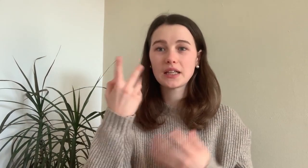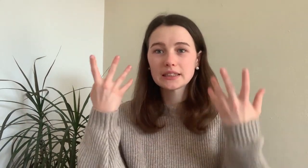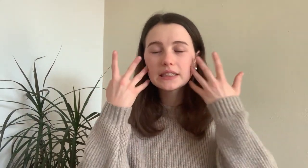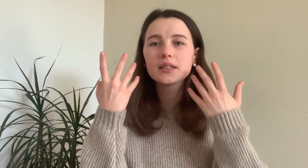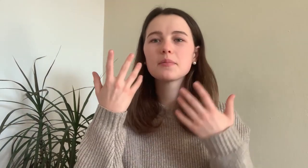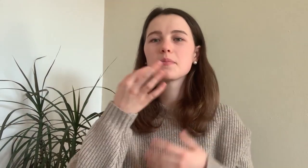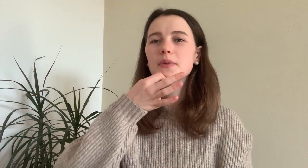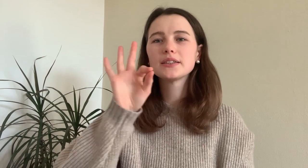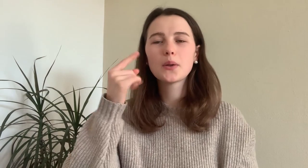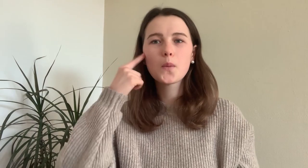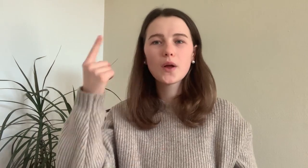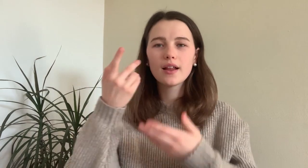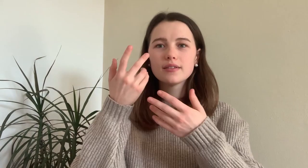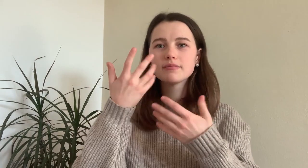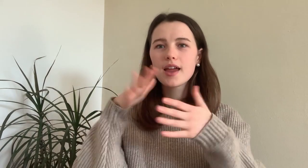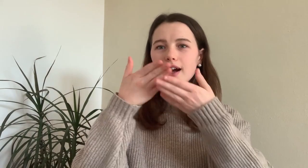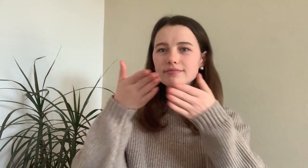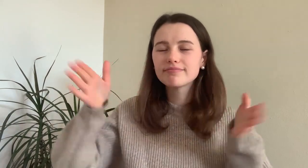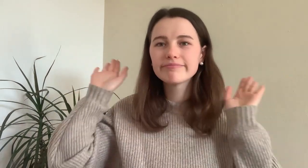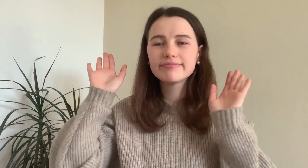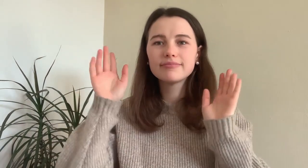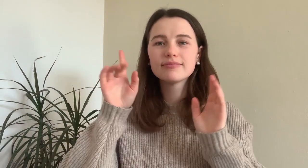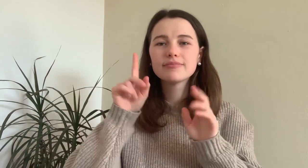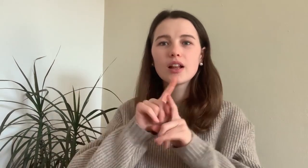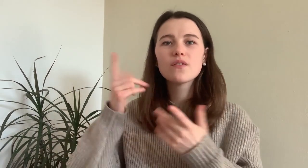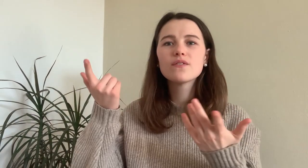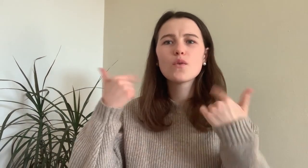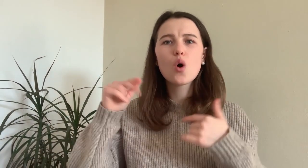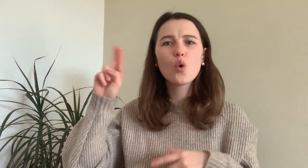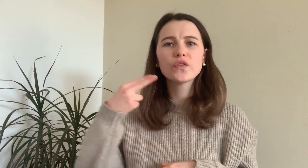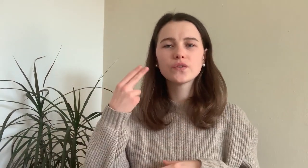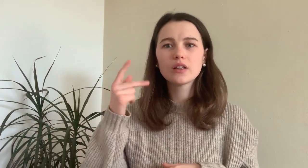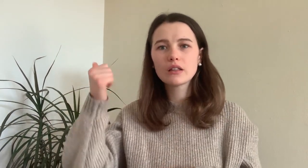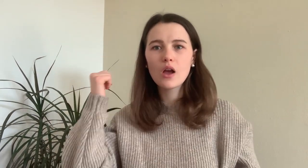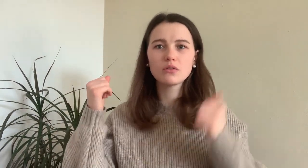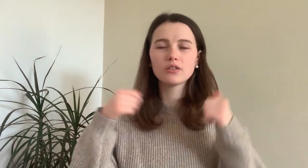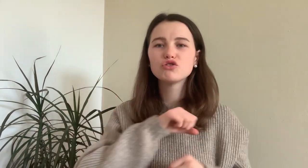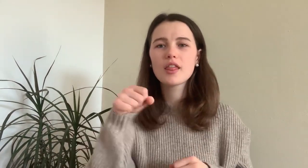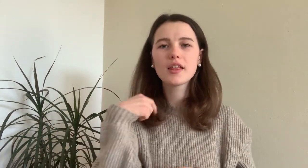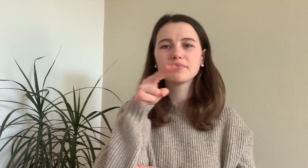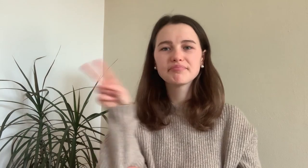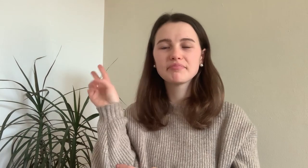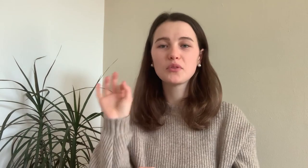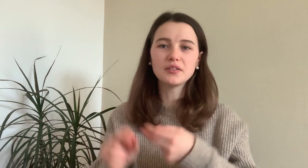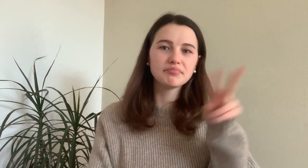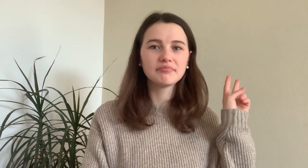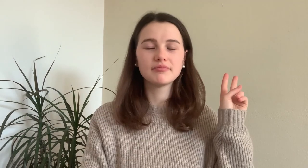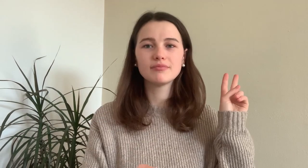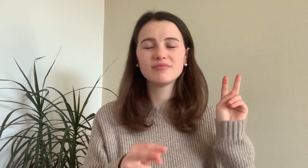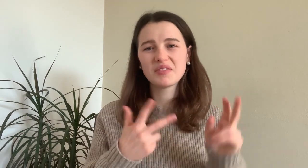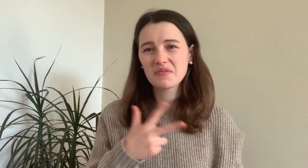I iamgined that with 2 CI I would hear better and hear from which direction someone was calling me. Left or Right.